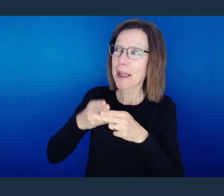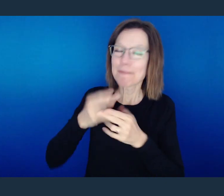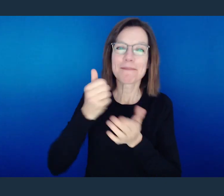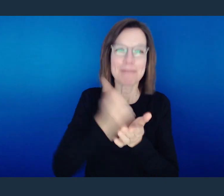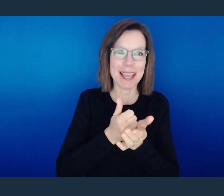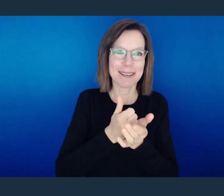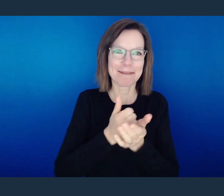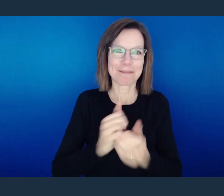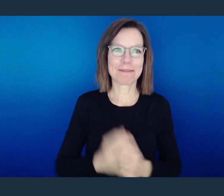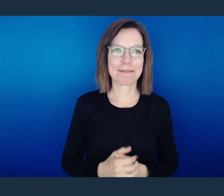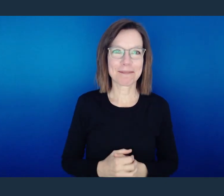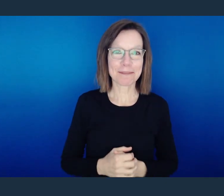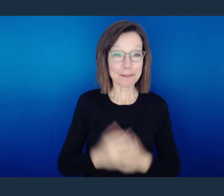in Jesus' name, amen.